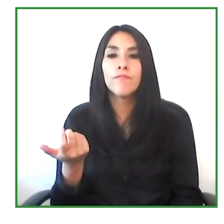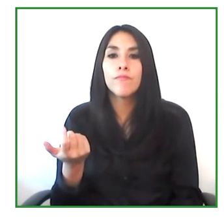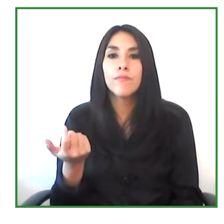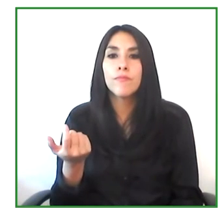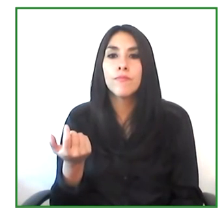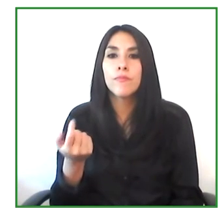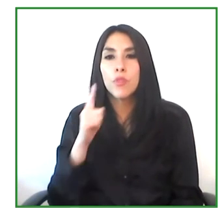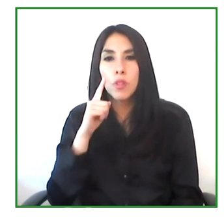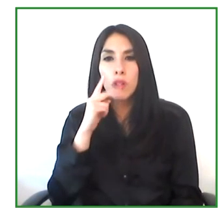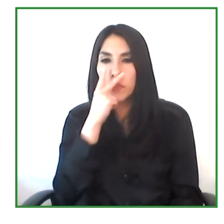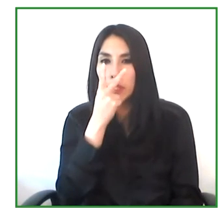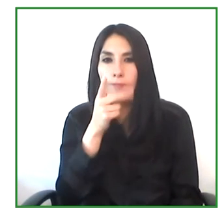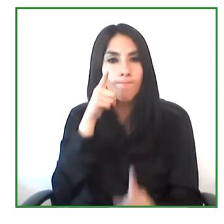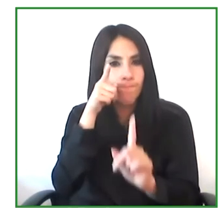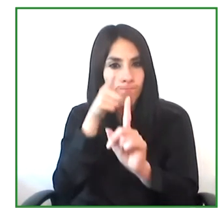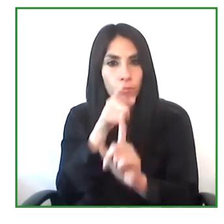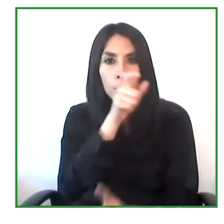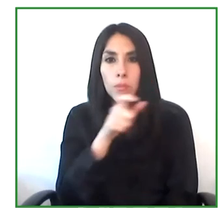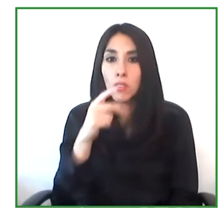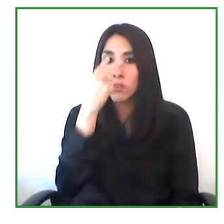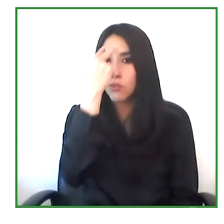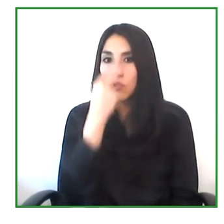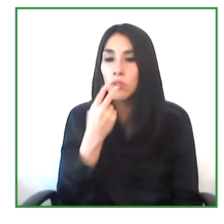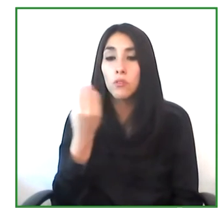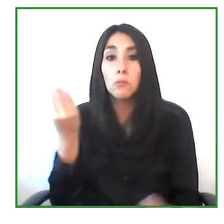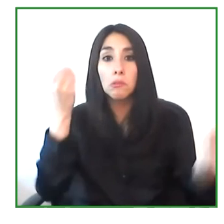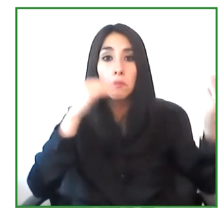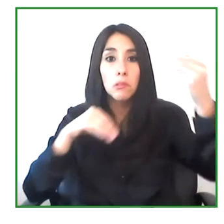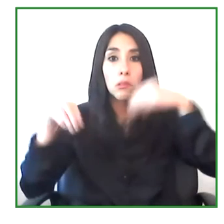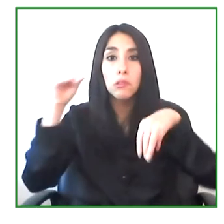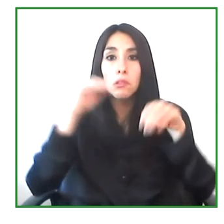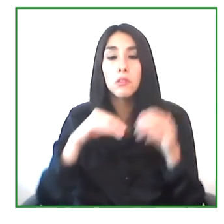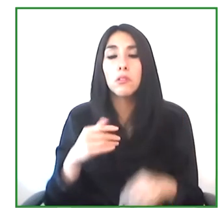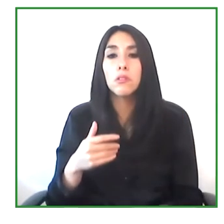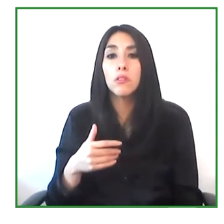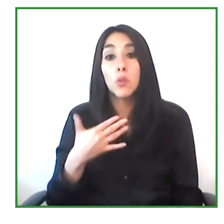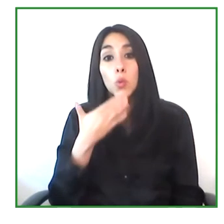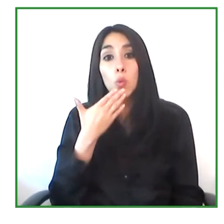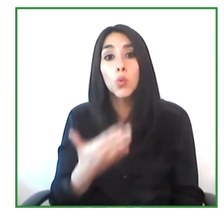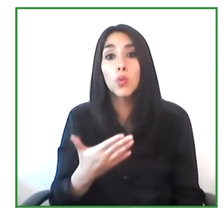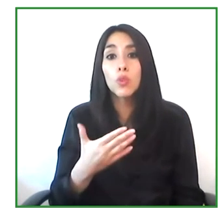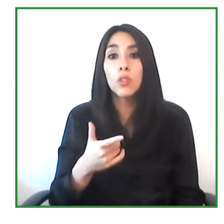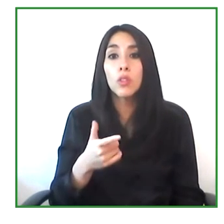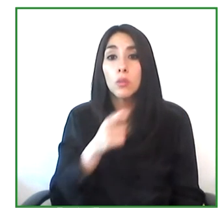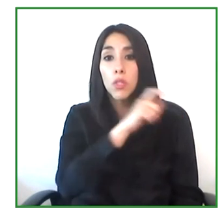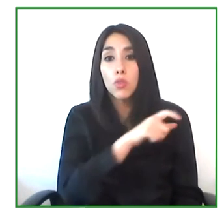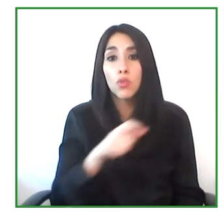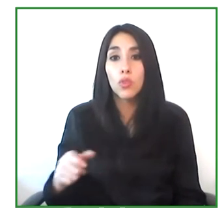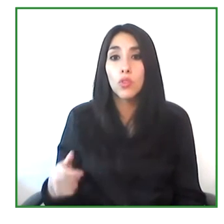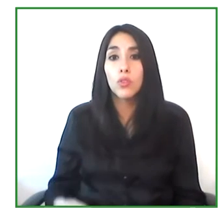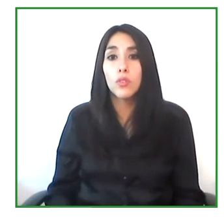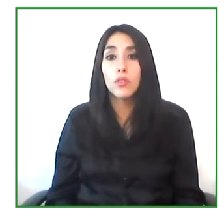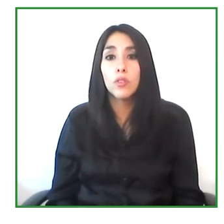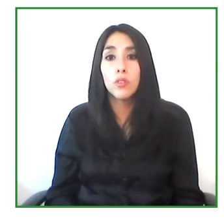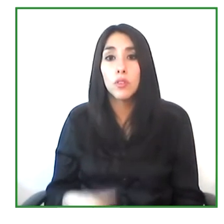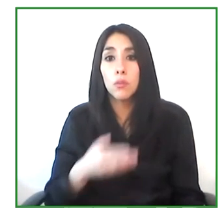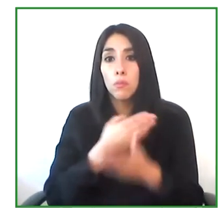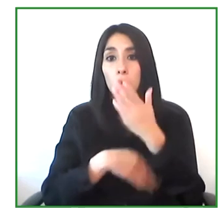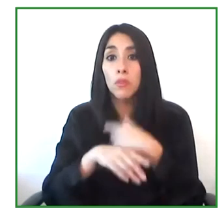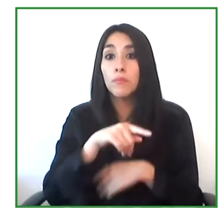and we could provide it with more features that would benefit this community. And also we want to work in the quality